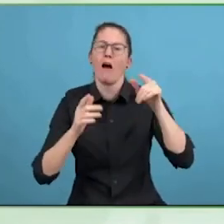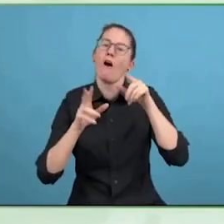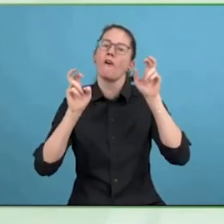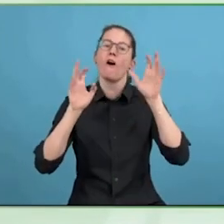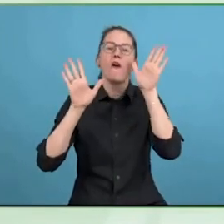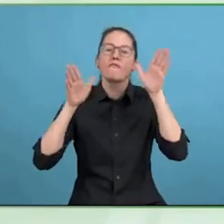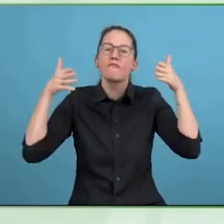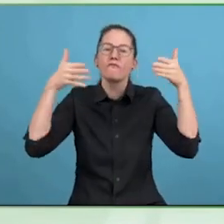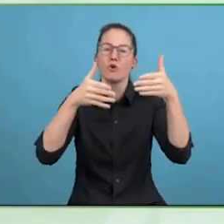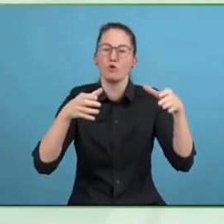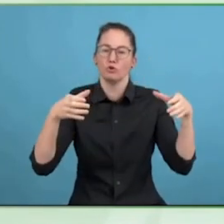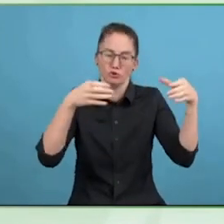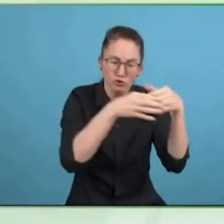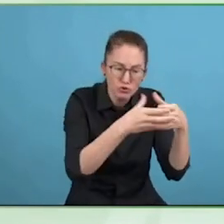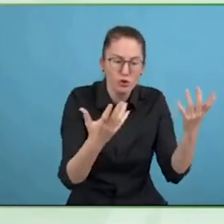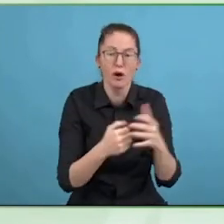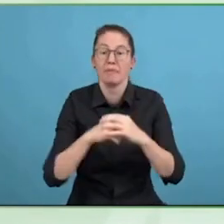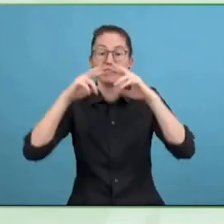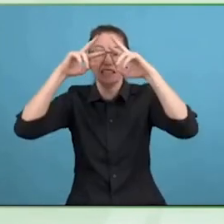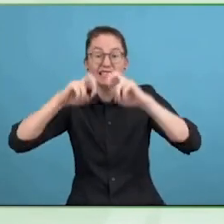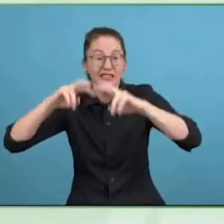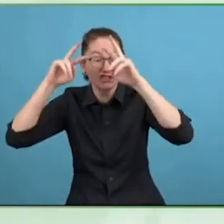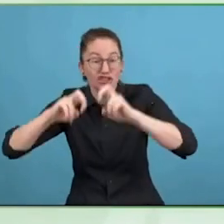And Regine talked about that a little bit to go, so IAAP is